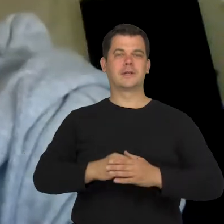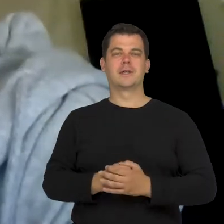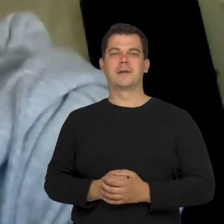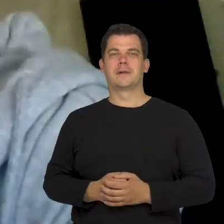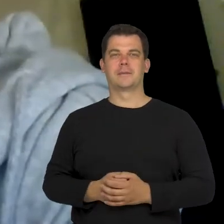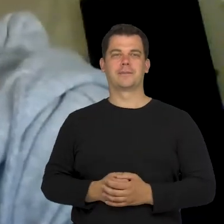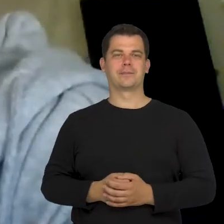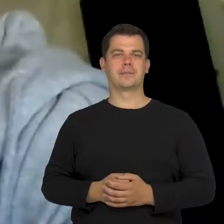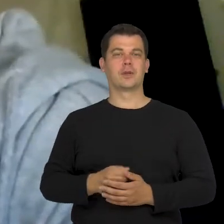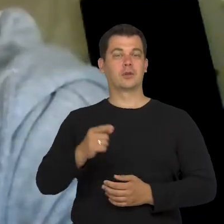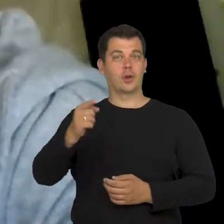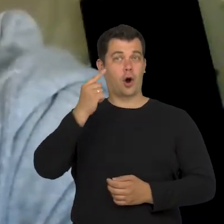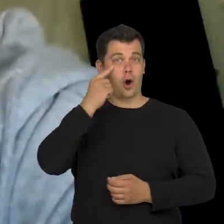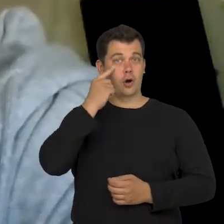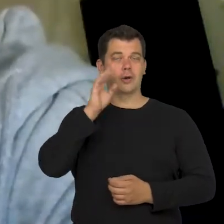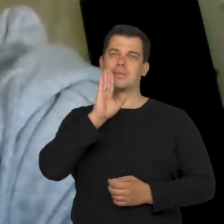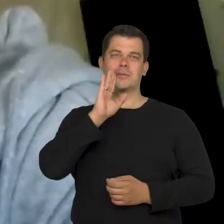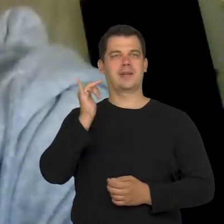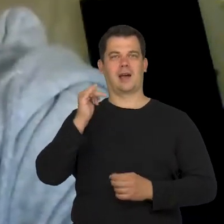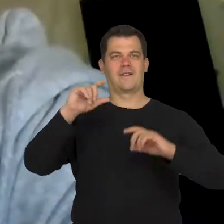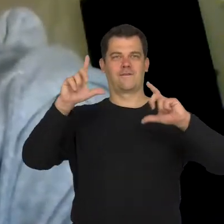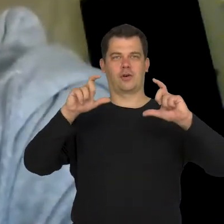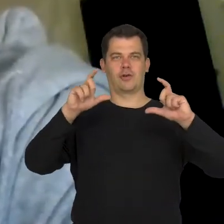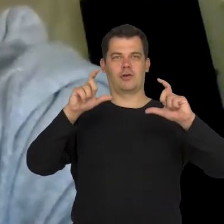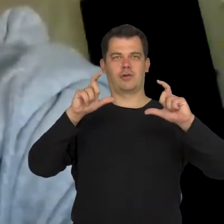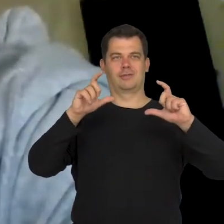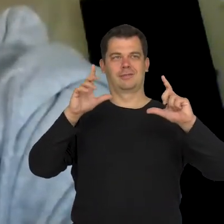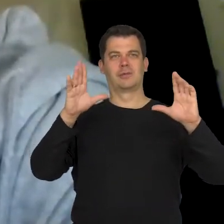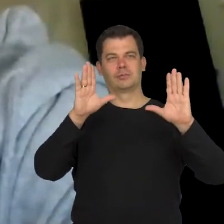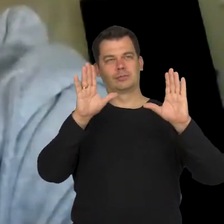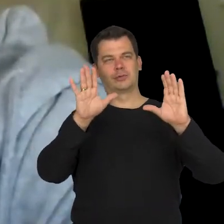just because the eye is an aperture, as we all know,